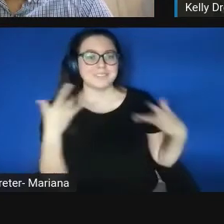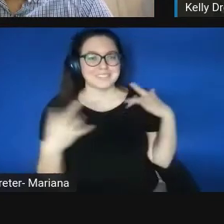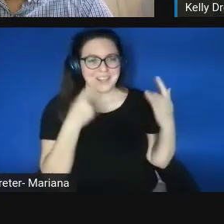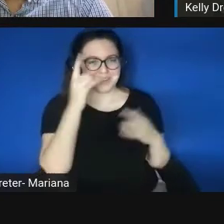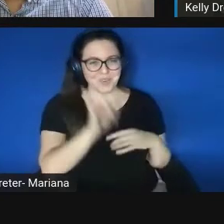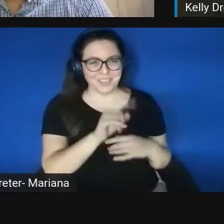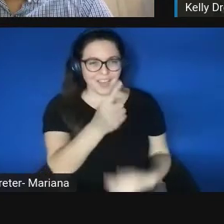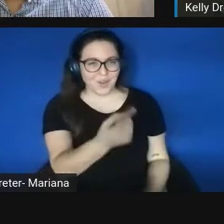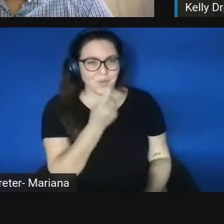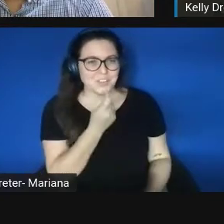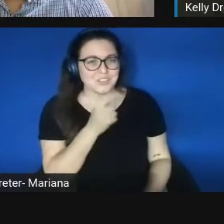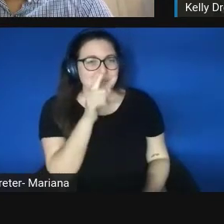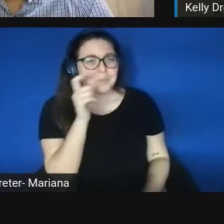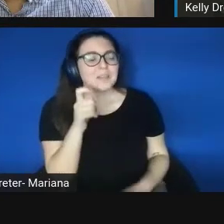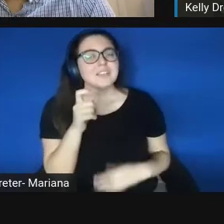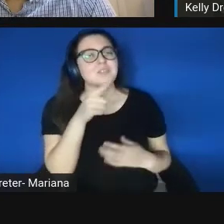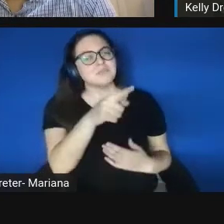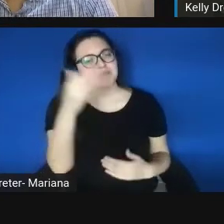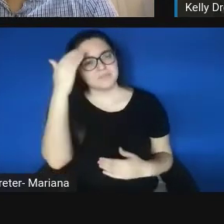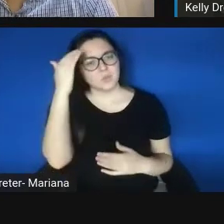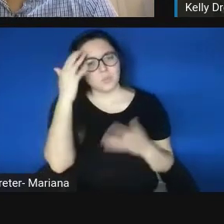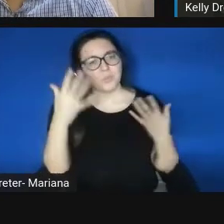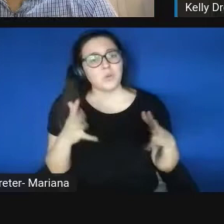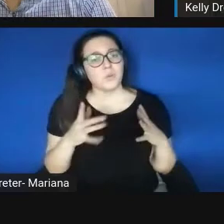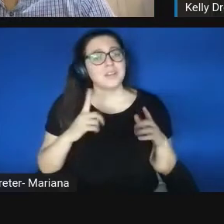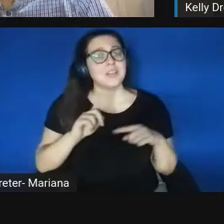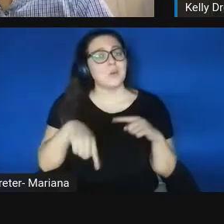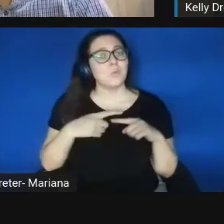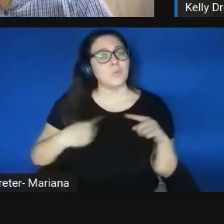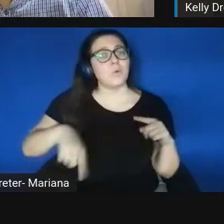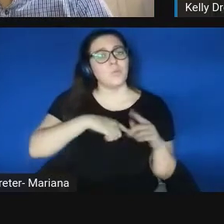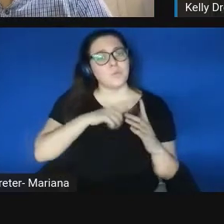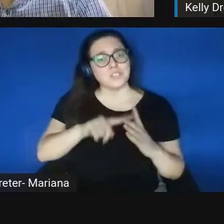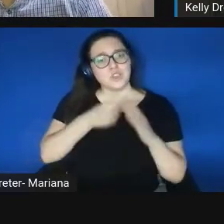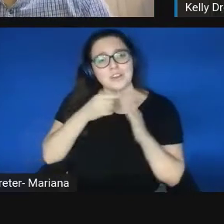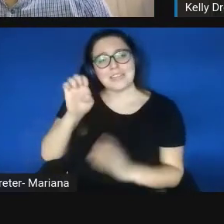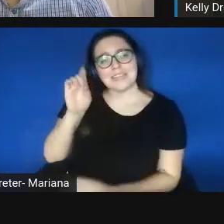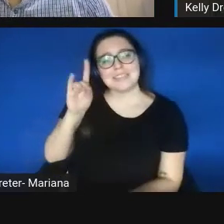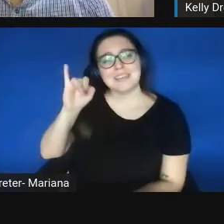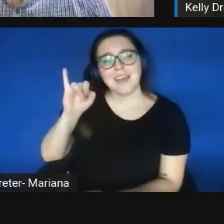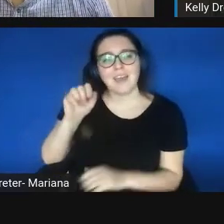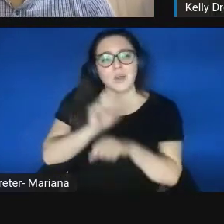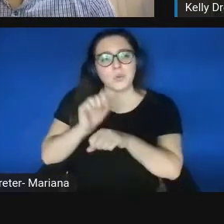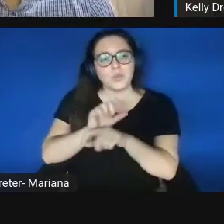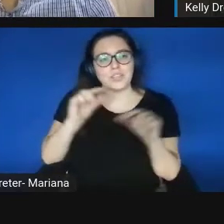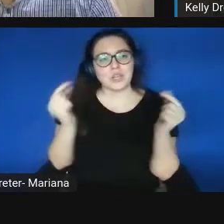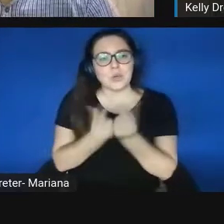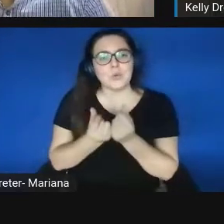because, as you're aware, when we started the EDI working group within the proof-of-concept network,